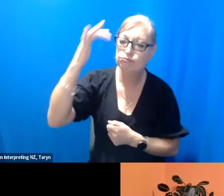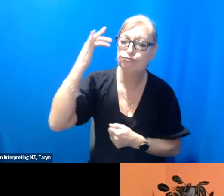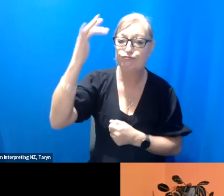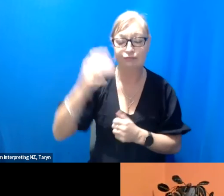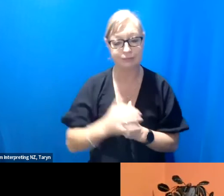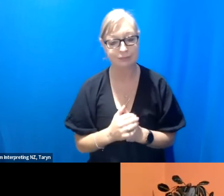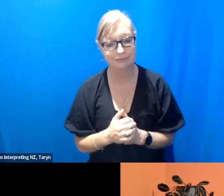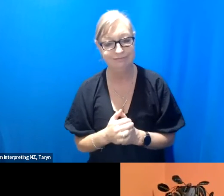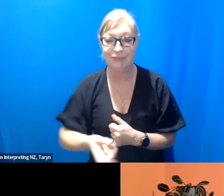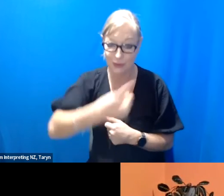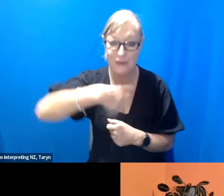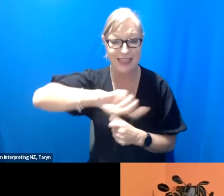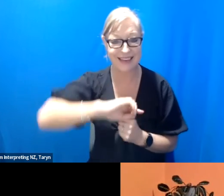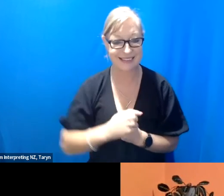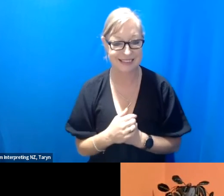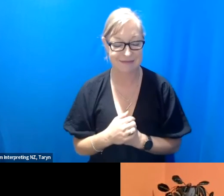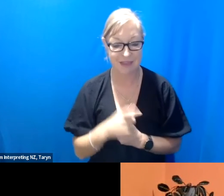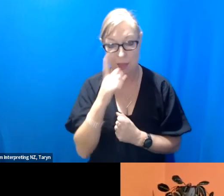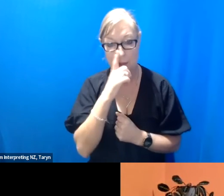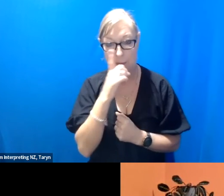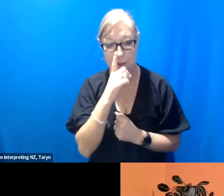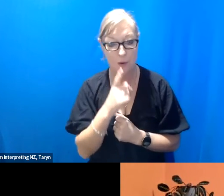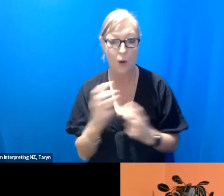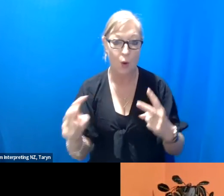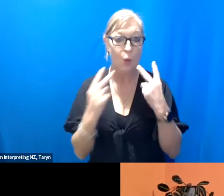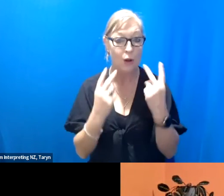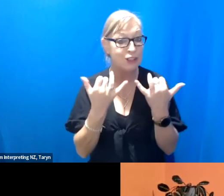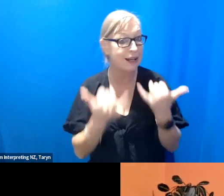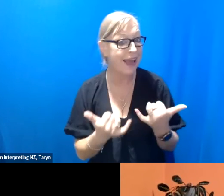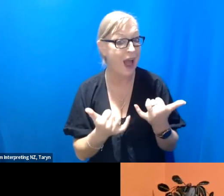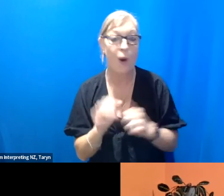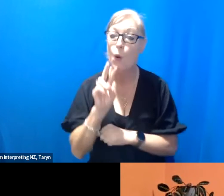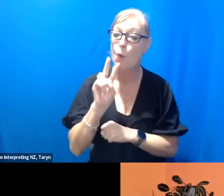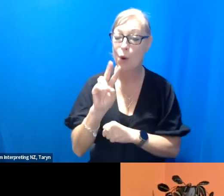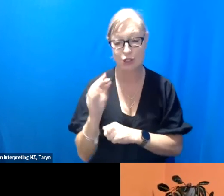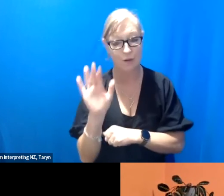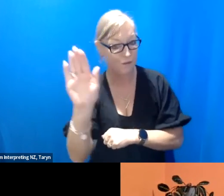with us and those who are viewing now and will view in the future. Again we